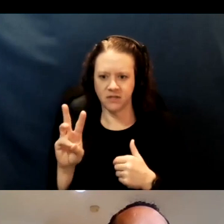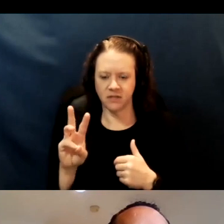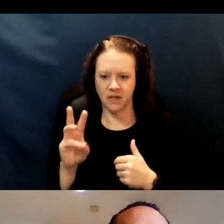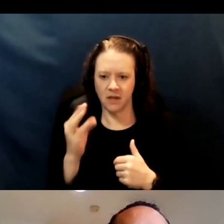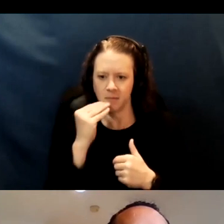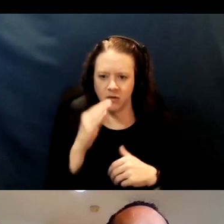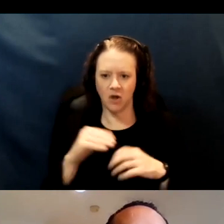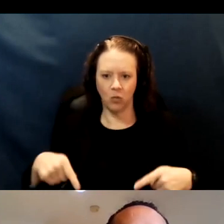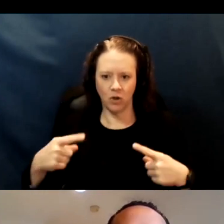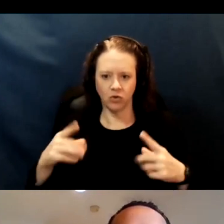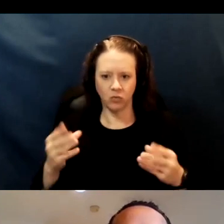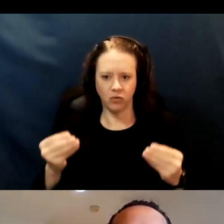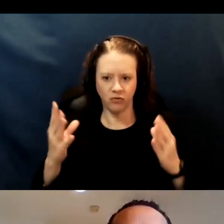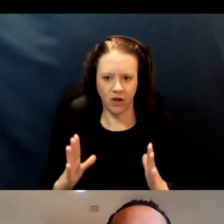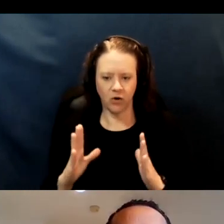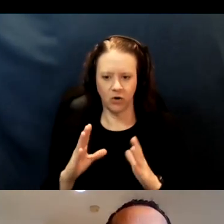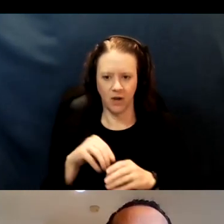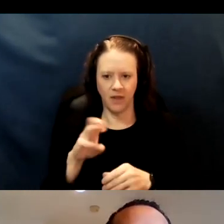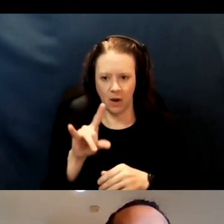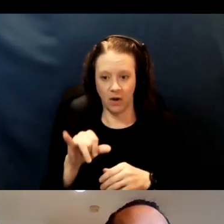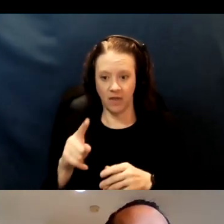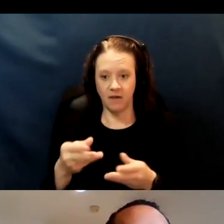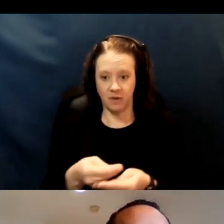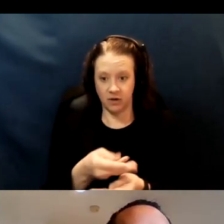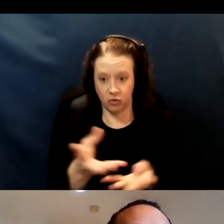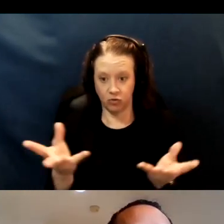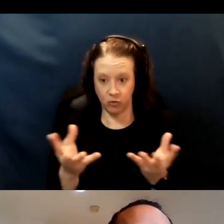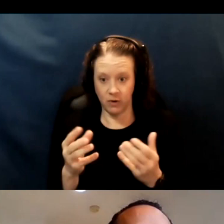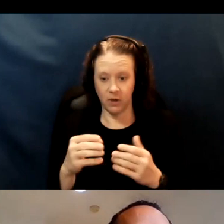and they've been distributing flyers and surveys to their clients,